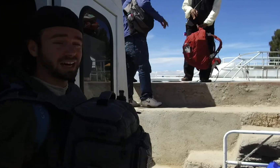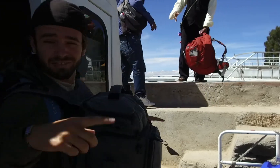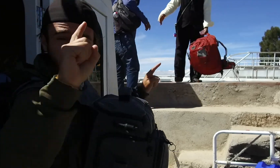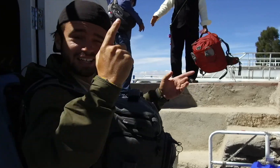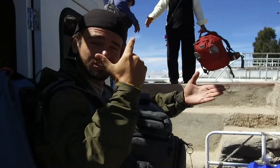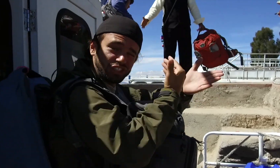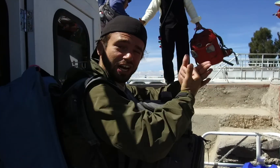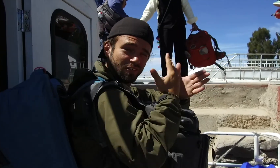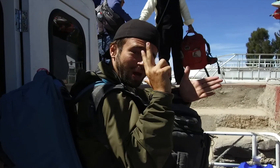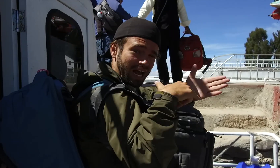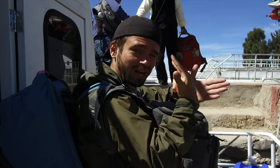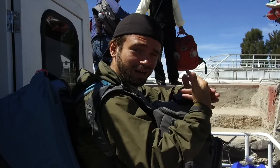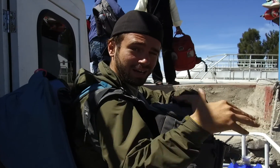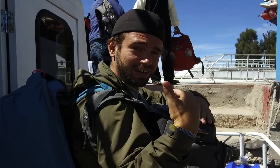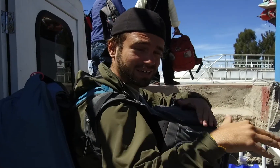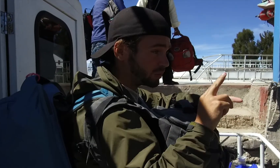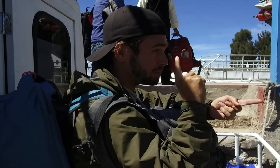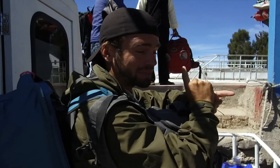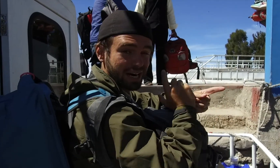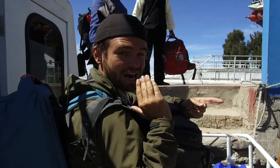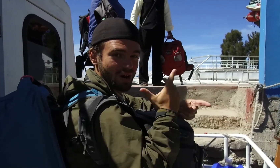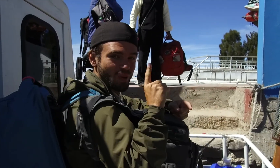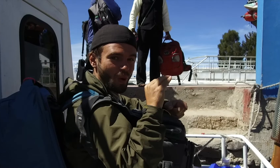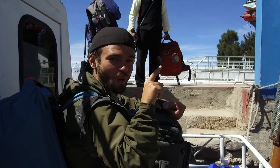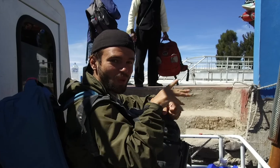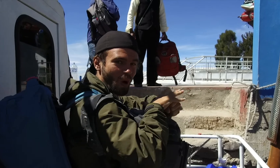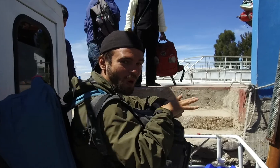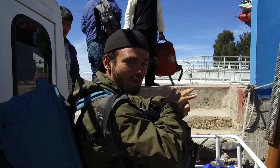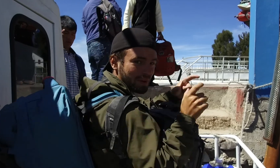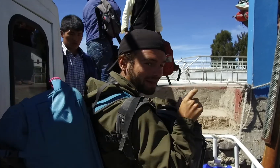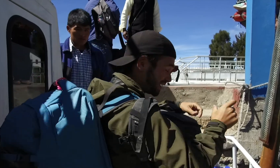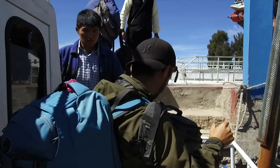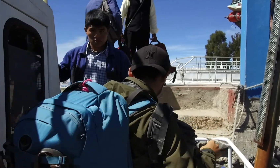We have finally arrived here at the Amanti island. It has been three hours! We will get to meet locals here.